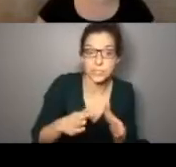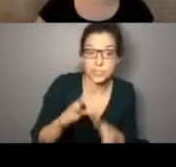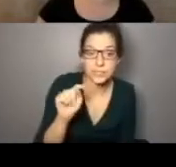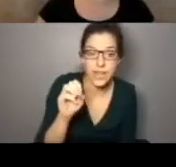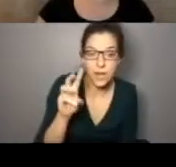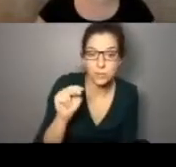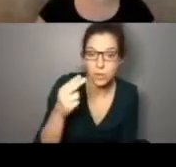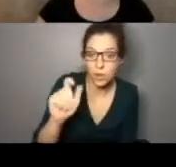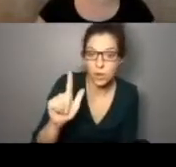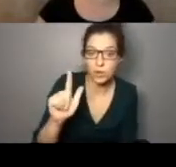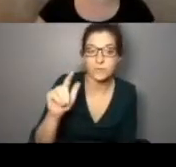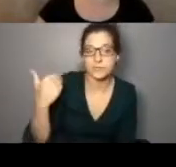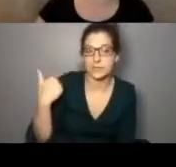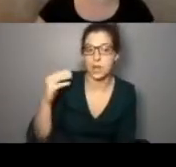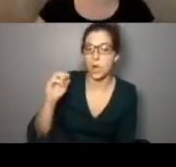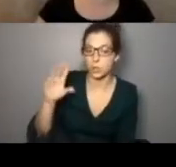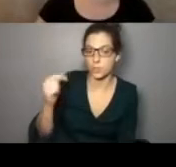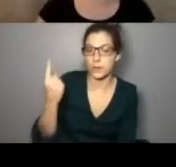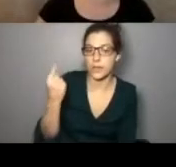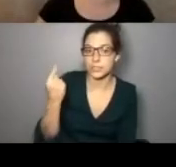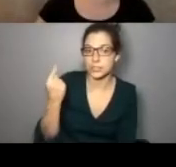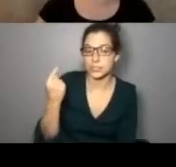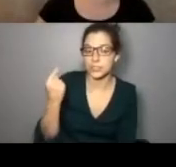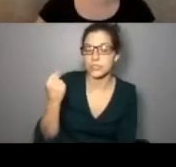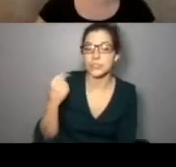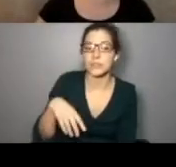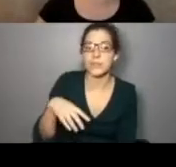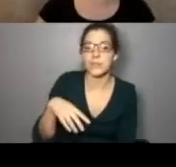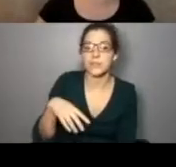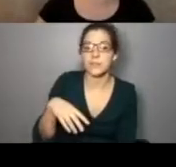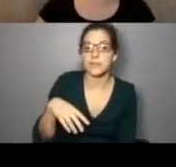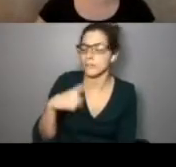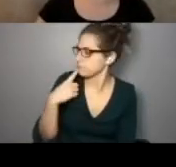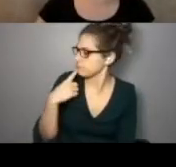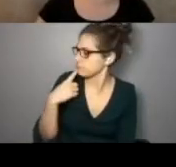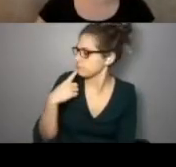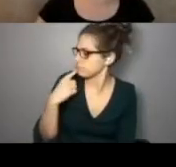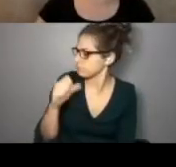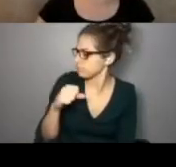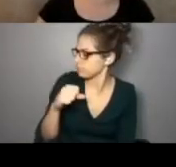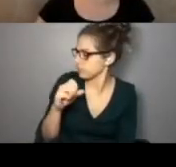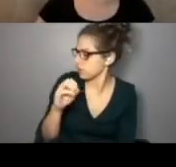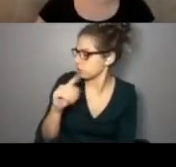Dancers Townhall. That was in October of last year -- right? Yeah, October